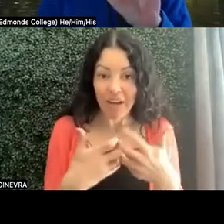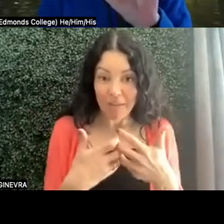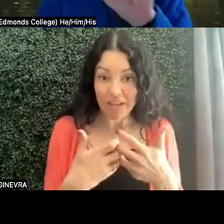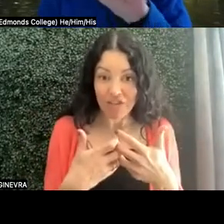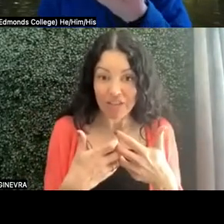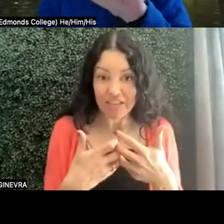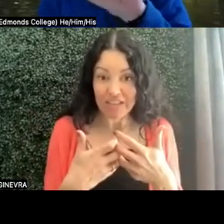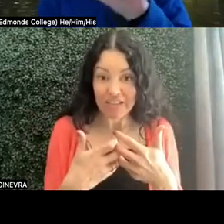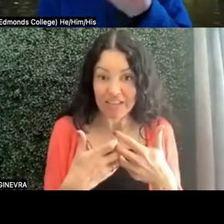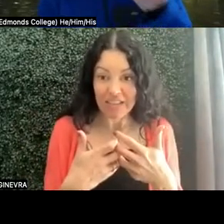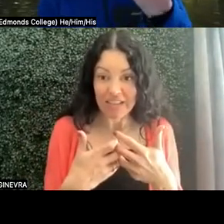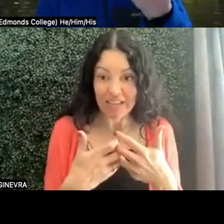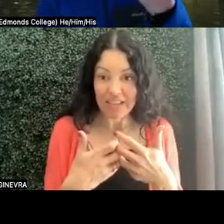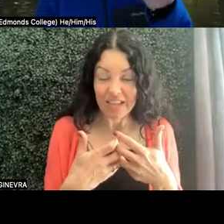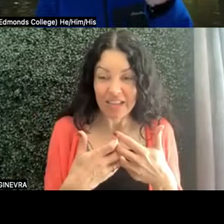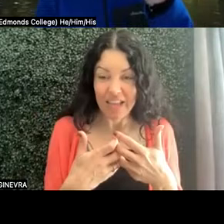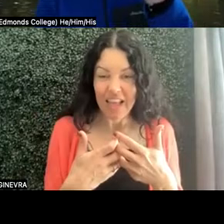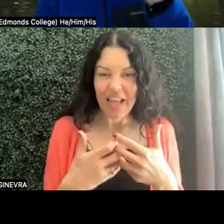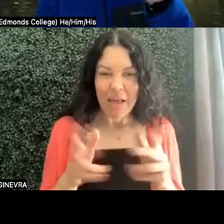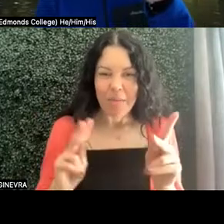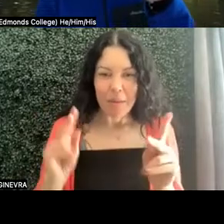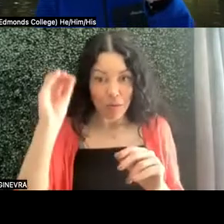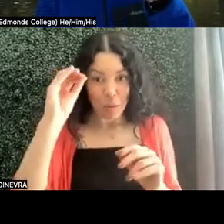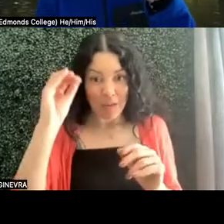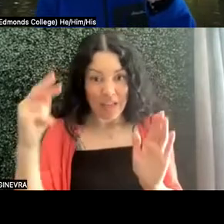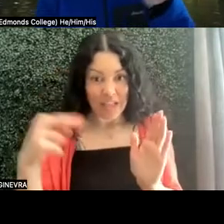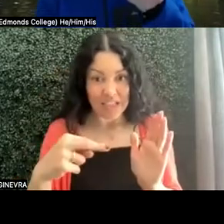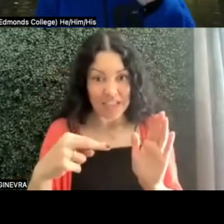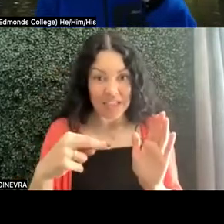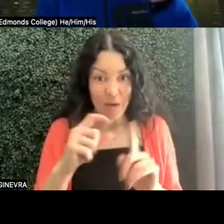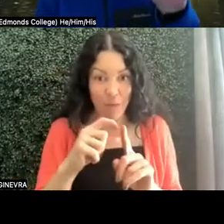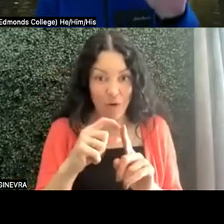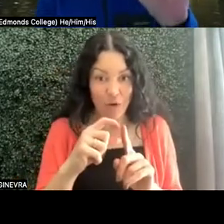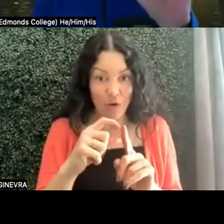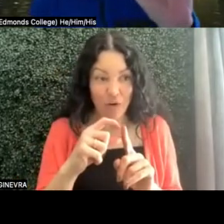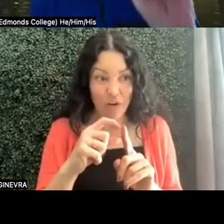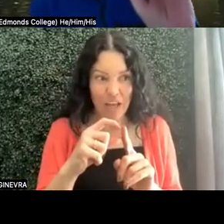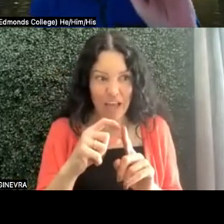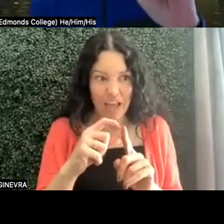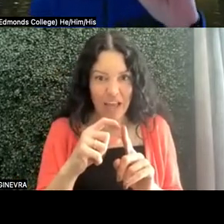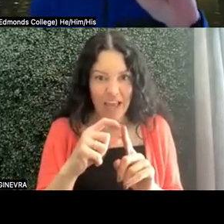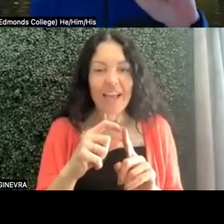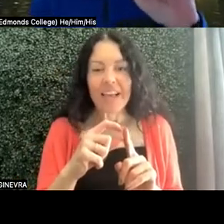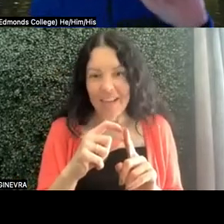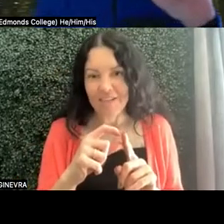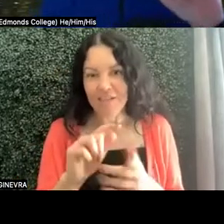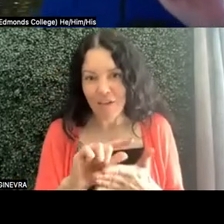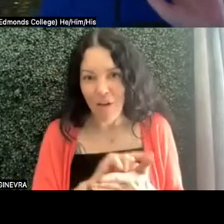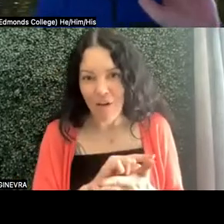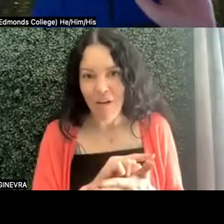is that it's seen as-- there is work in the law that talks about students